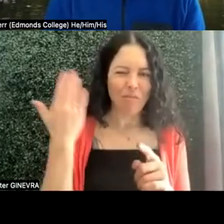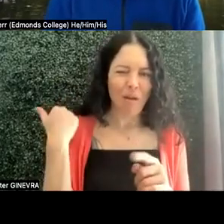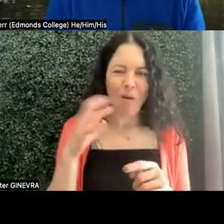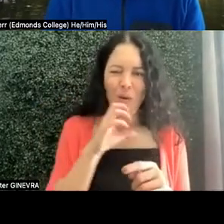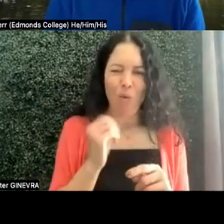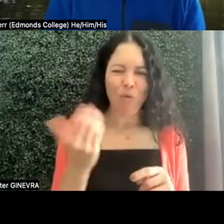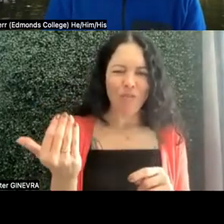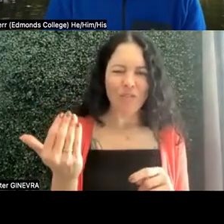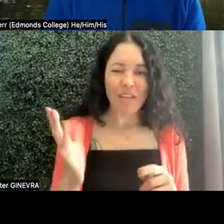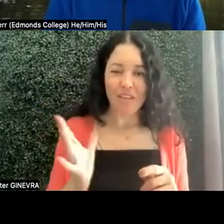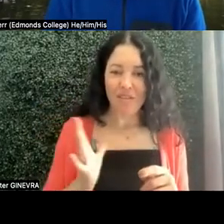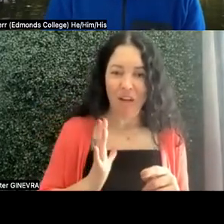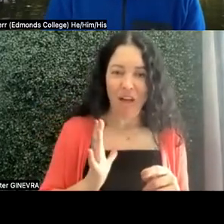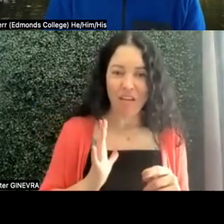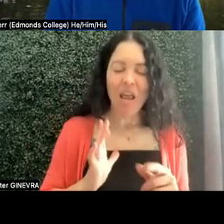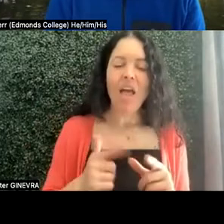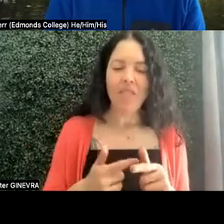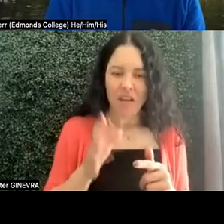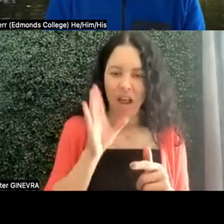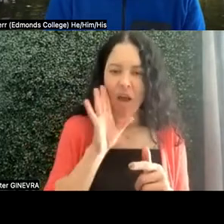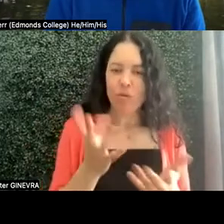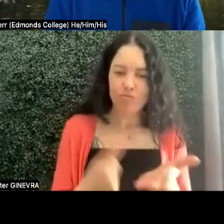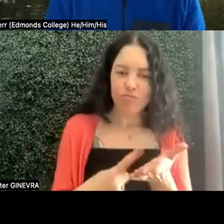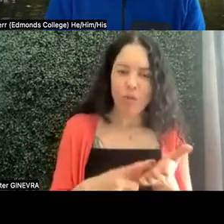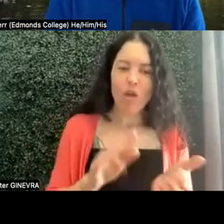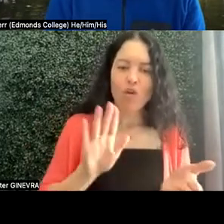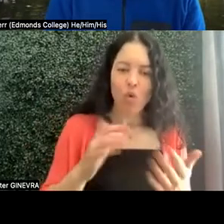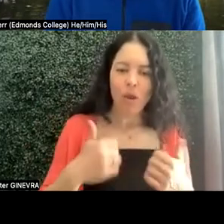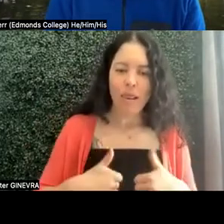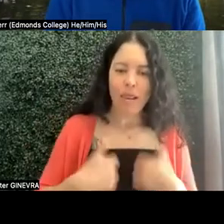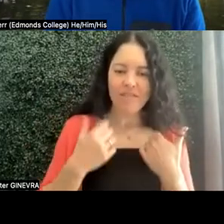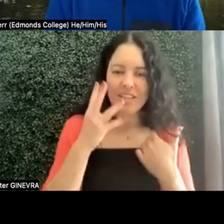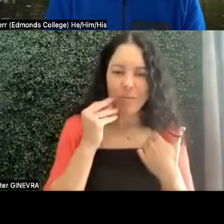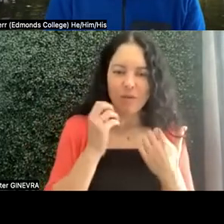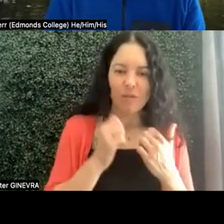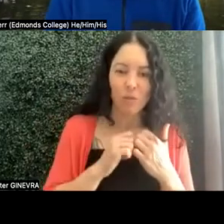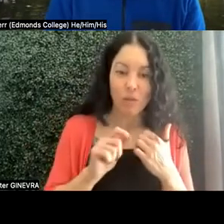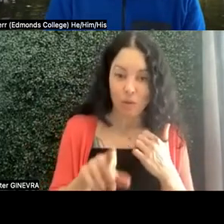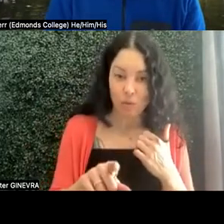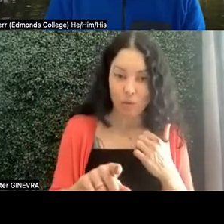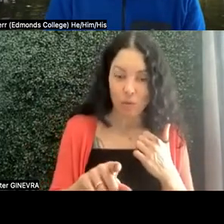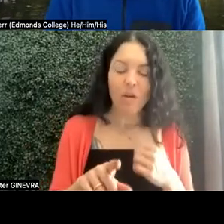I'm going to talk to you about your lived life experiences. But I would suggest right off the bat,